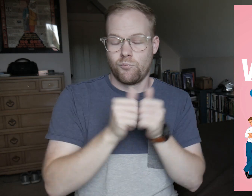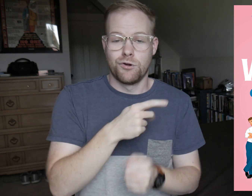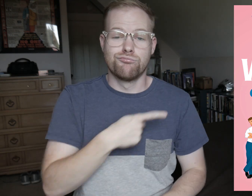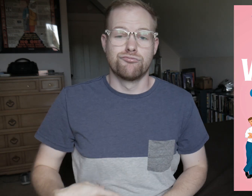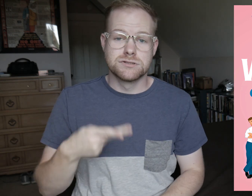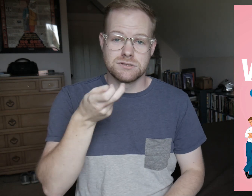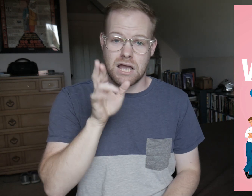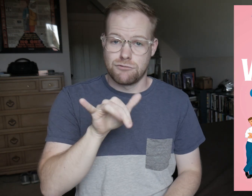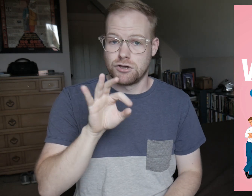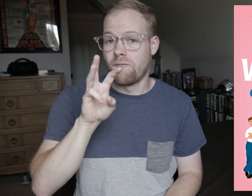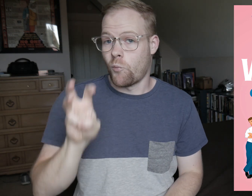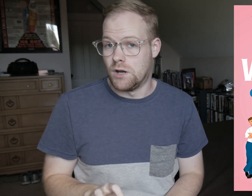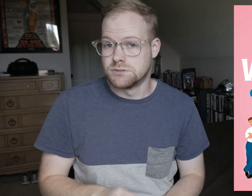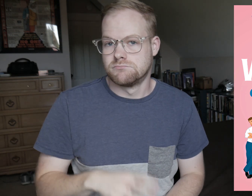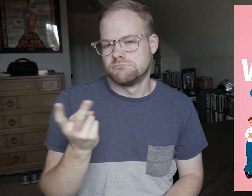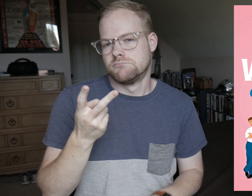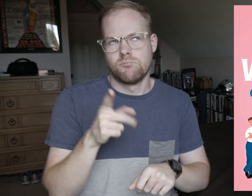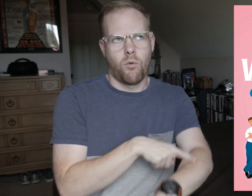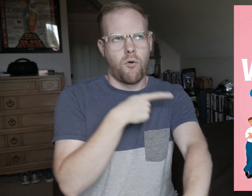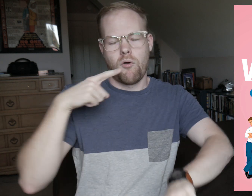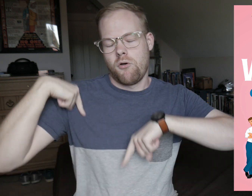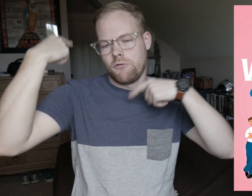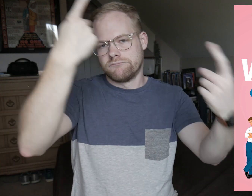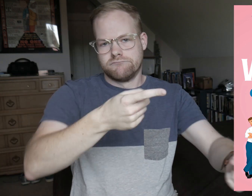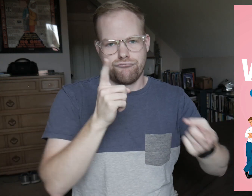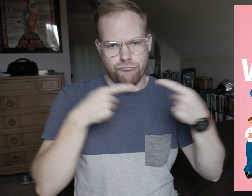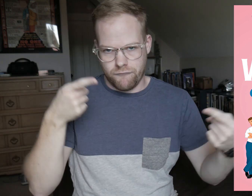with Prince Henry of Wales, his long-time rival.